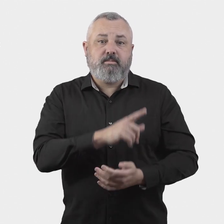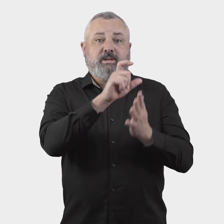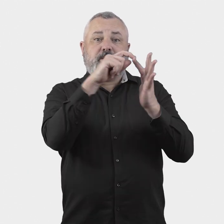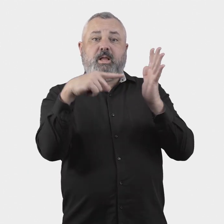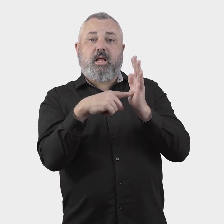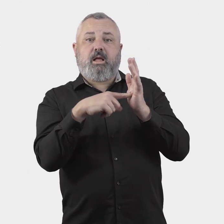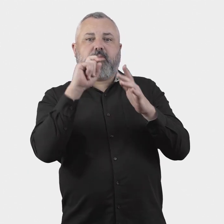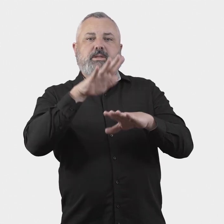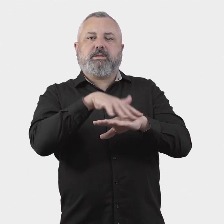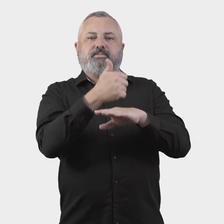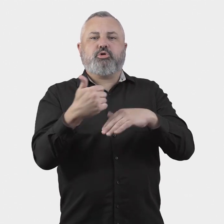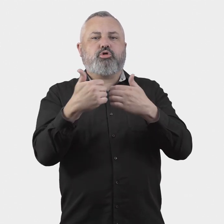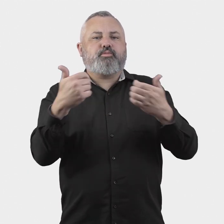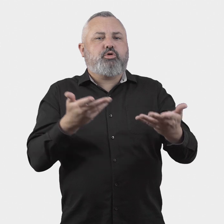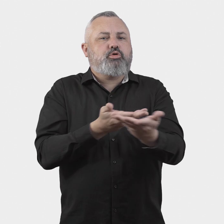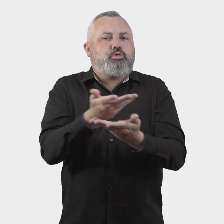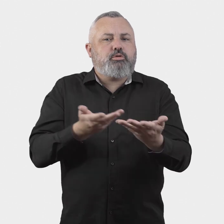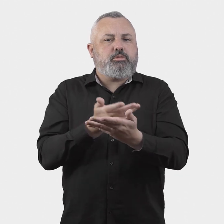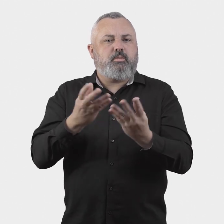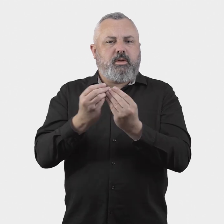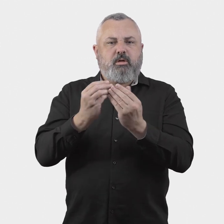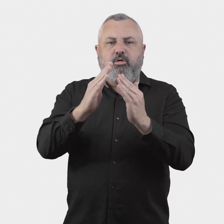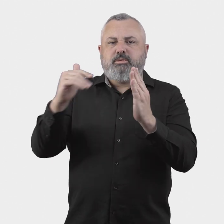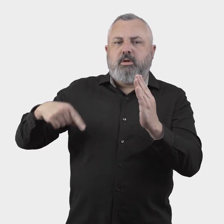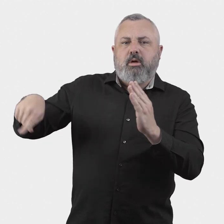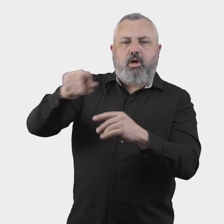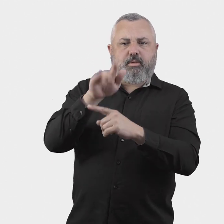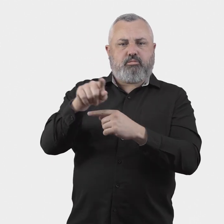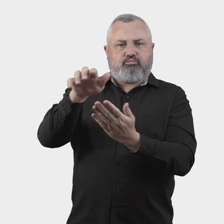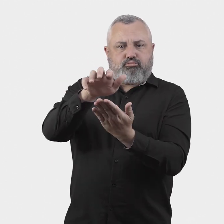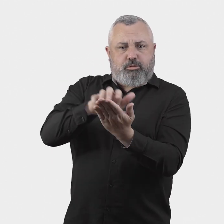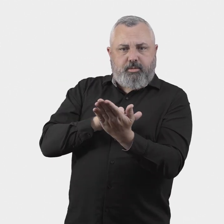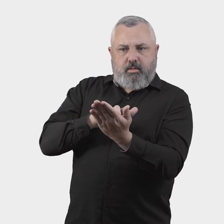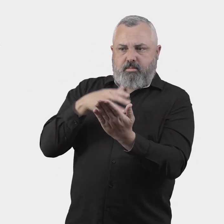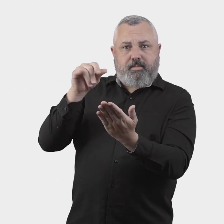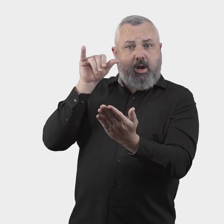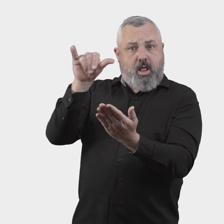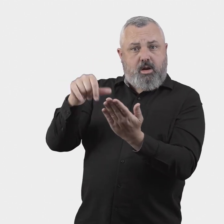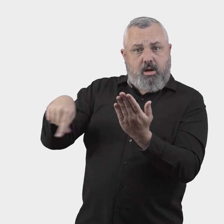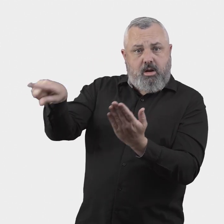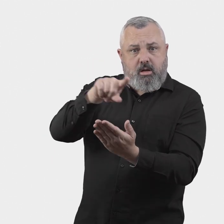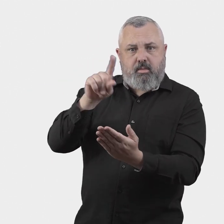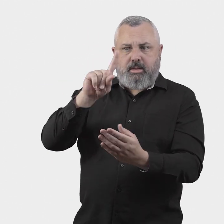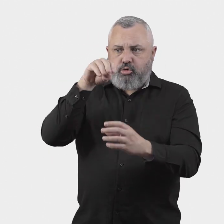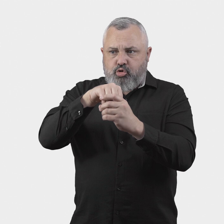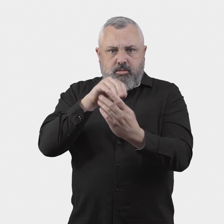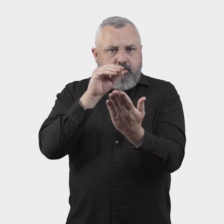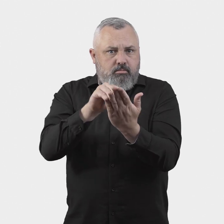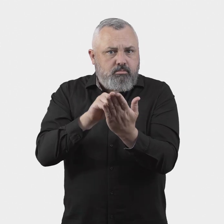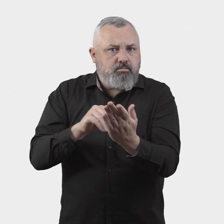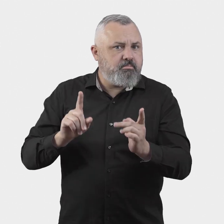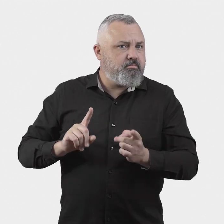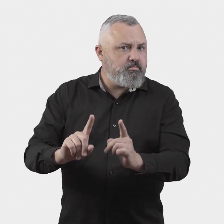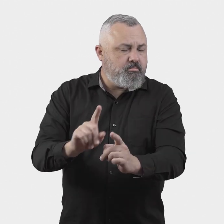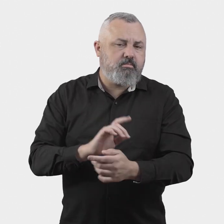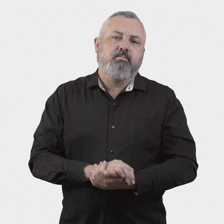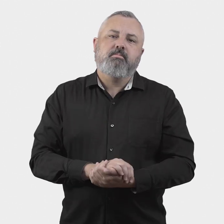The department will consult the industry on the arrangements for reporting flight delay and cancellation data, through a separate process.